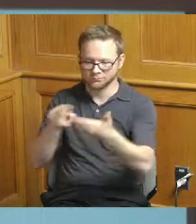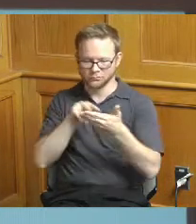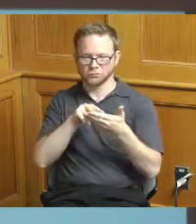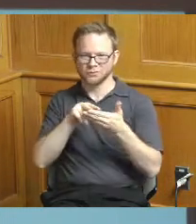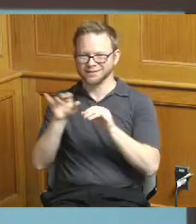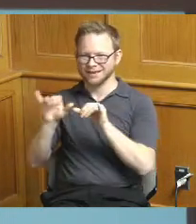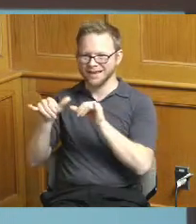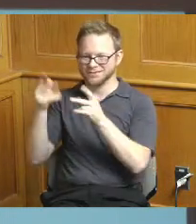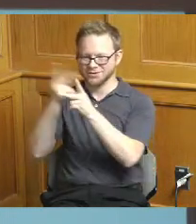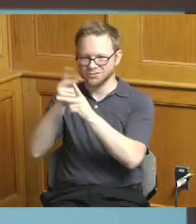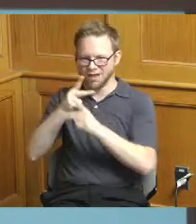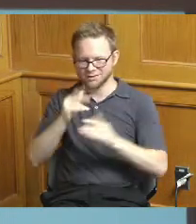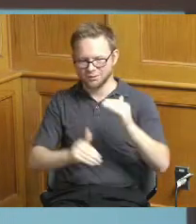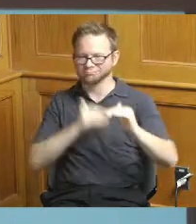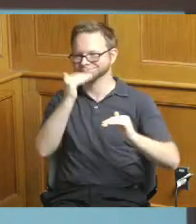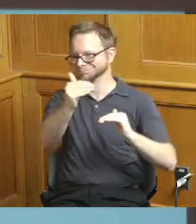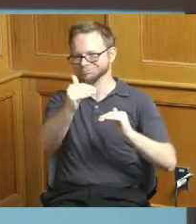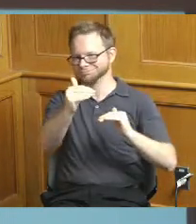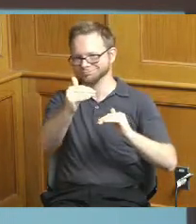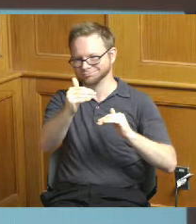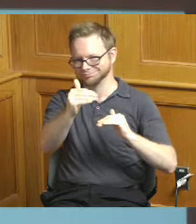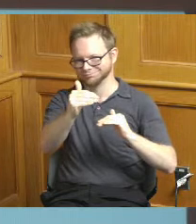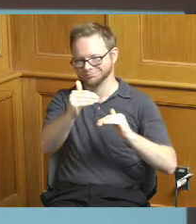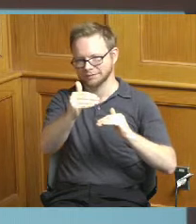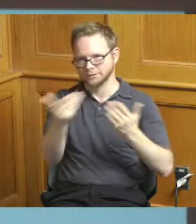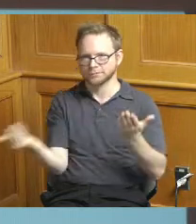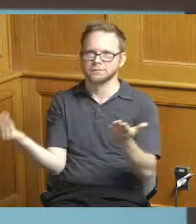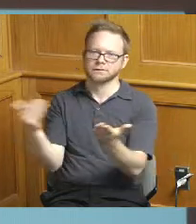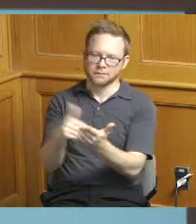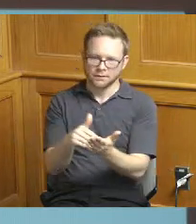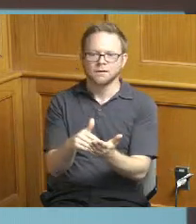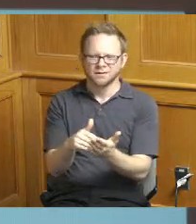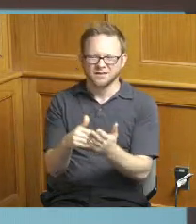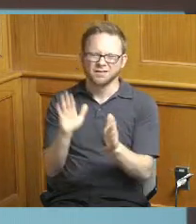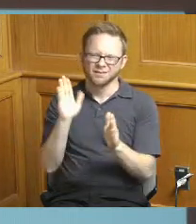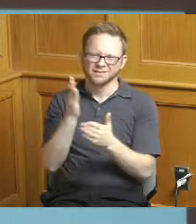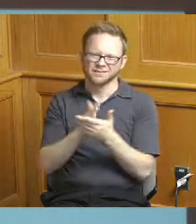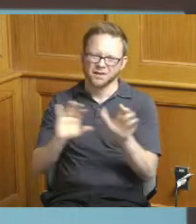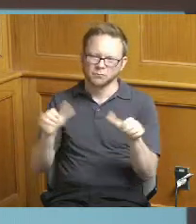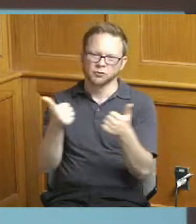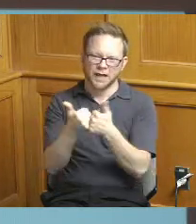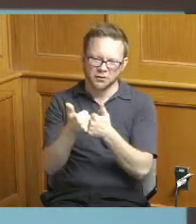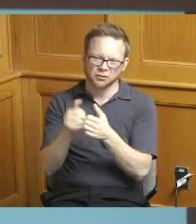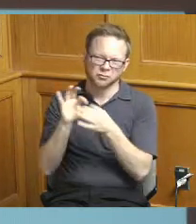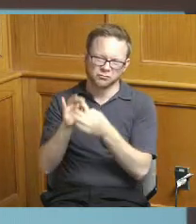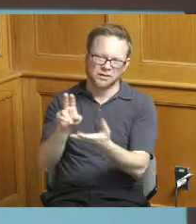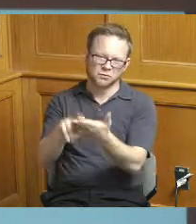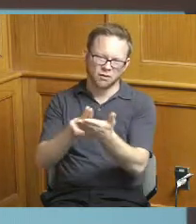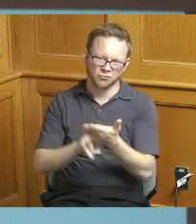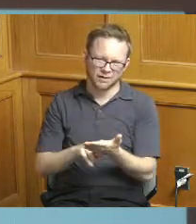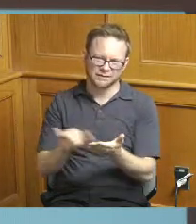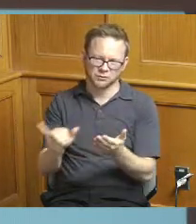other challenges still with our contracting so I know that you know that performance may not be